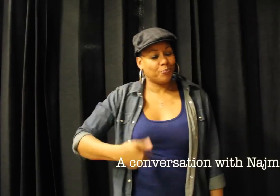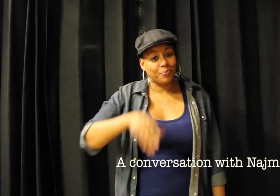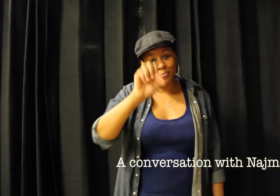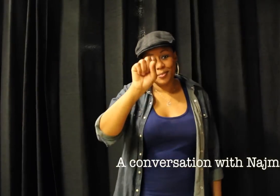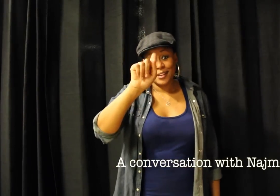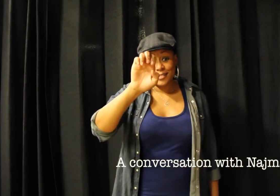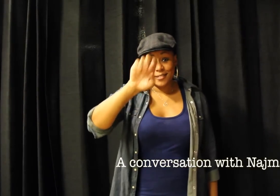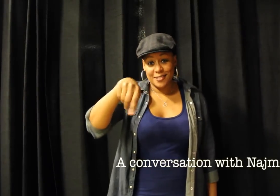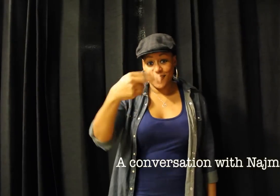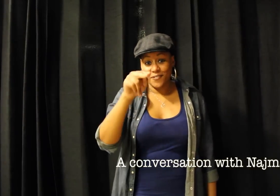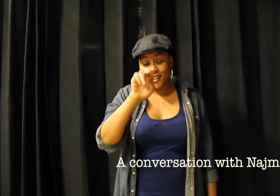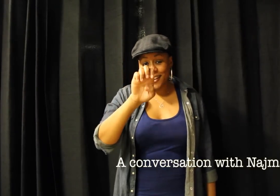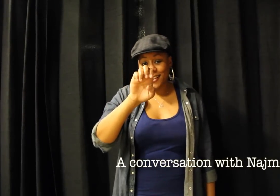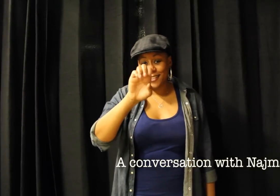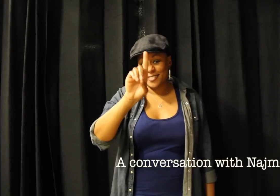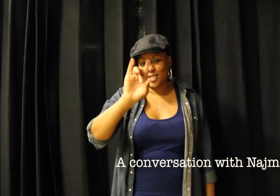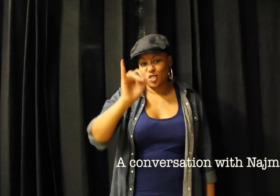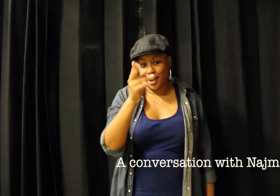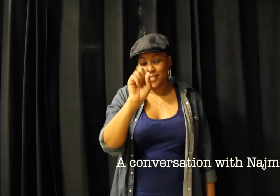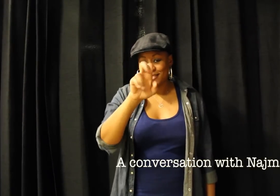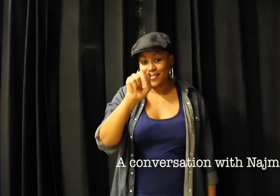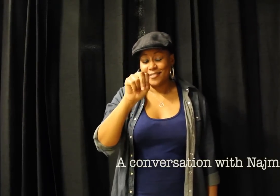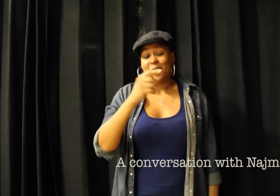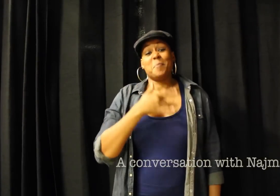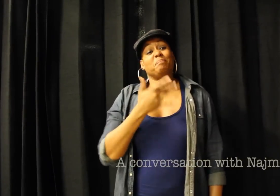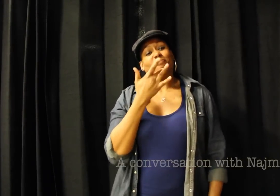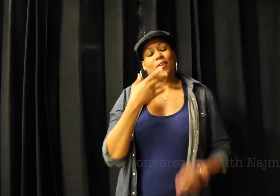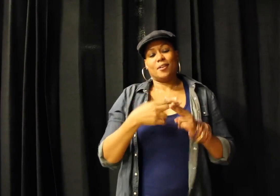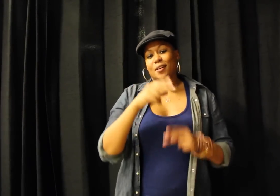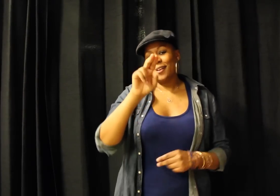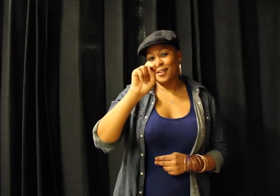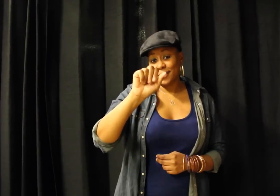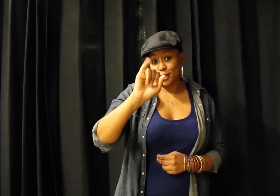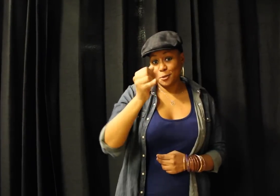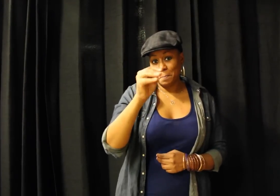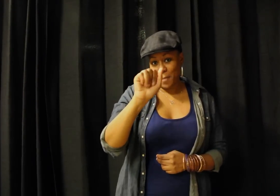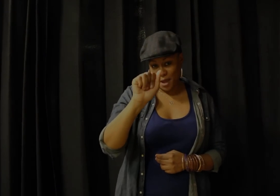Hello. I’m Stephanie D. Johnson, though my preferred name is Najma.